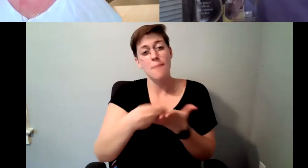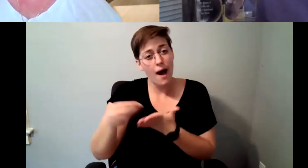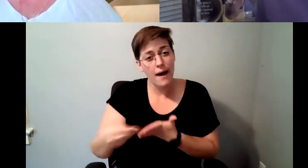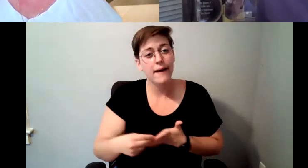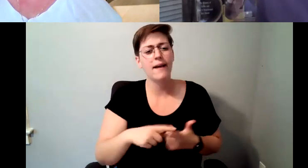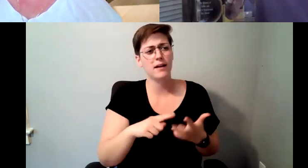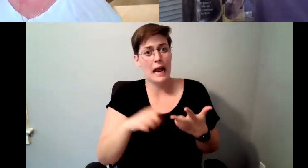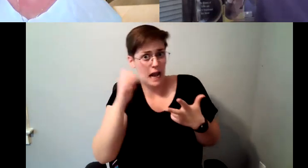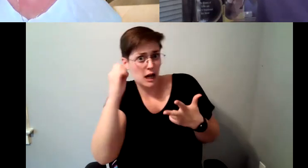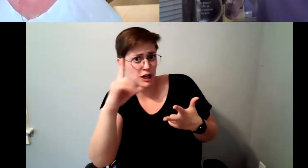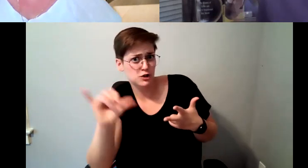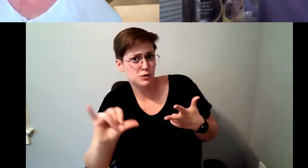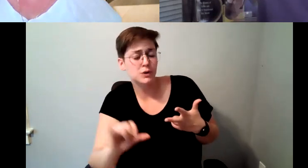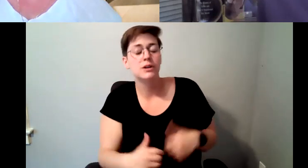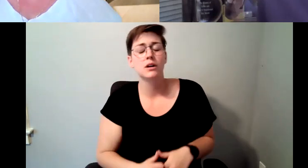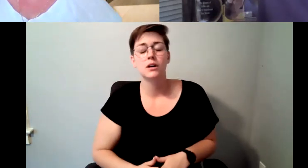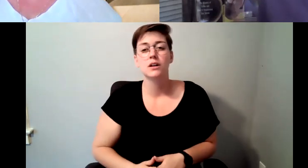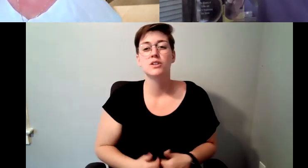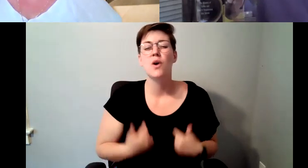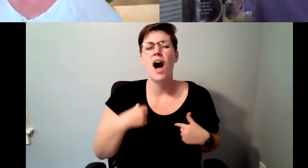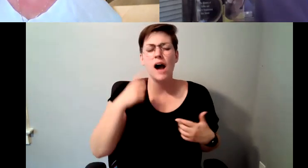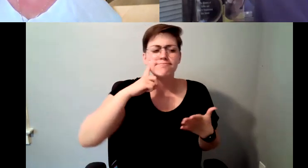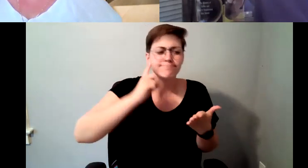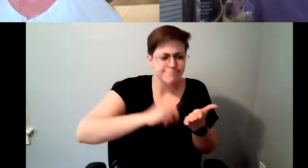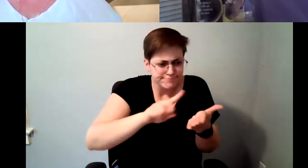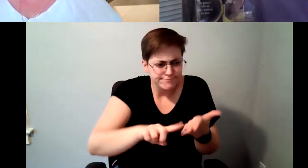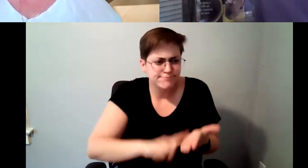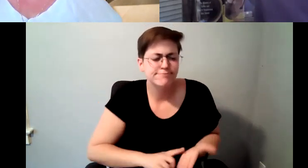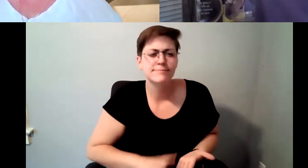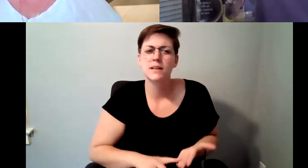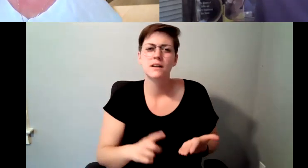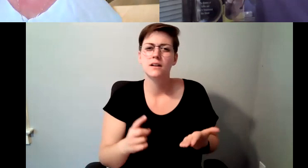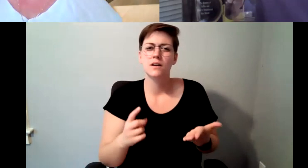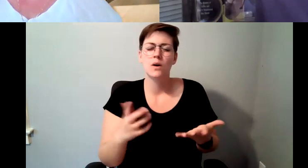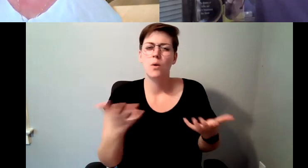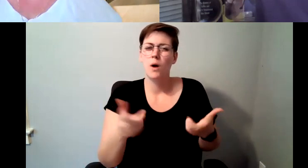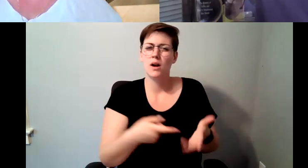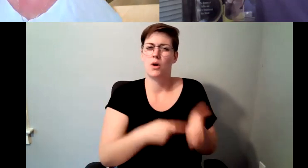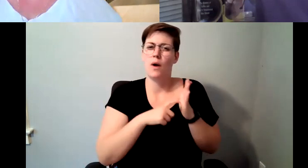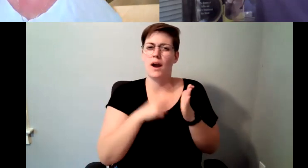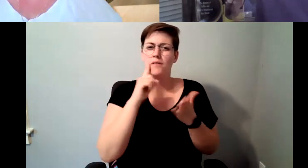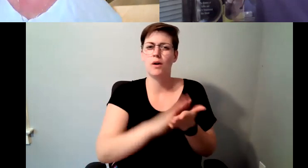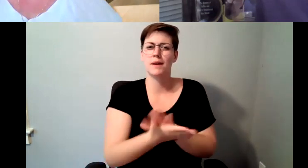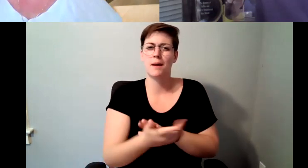D. Major Cohen: What it would take to become a trainer for the specialty coffee association